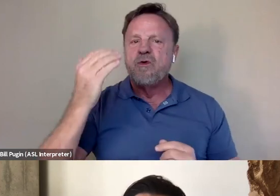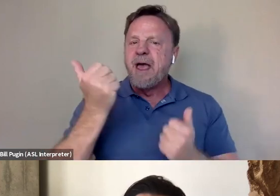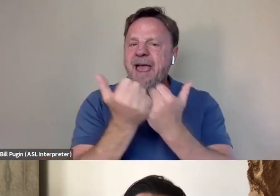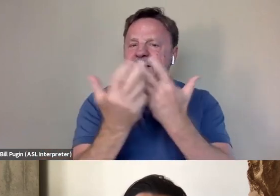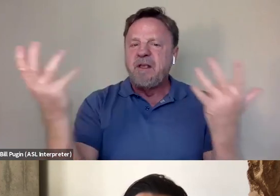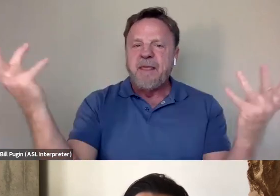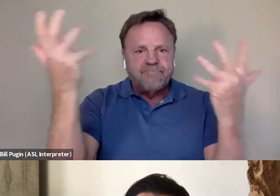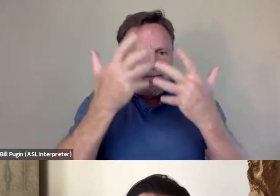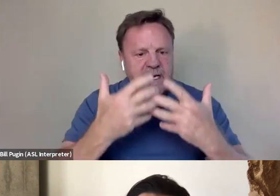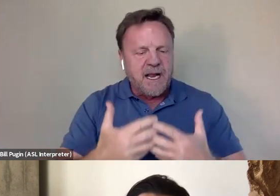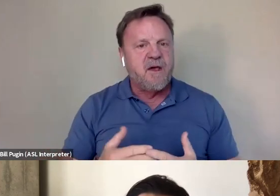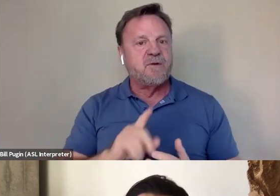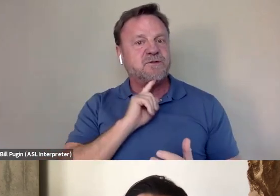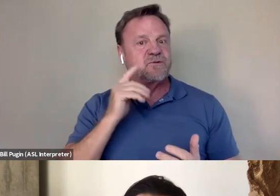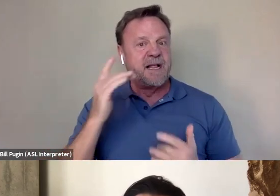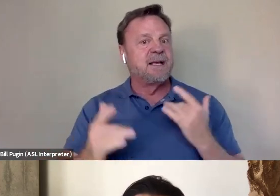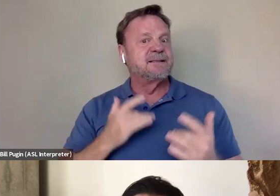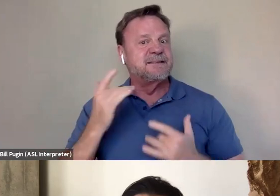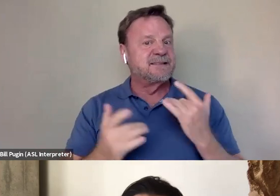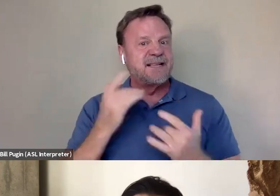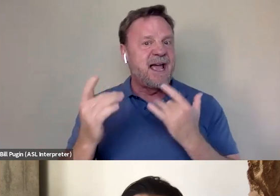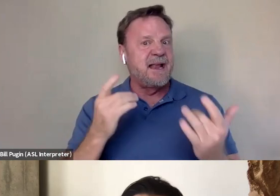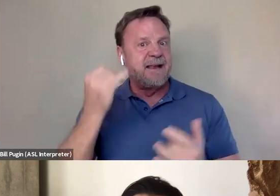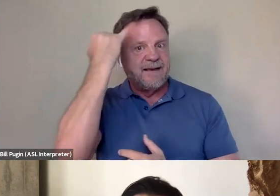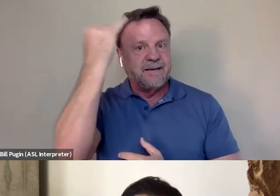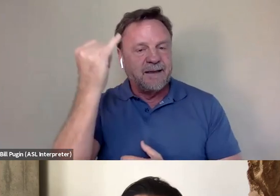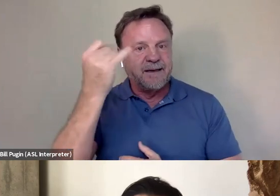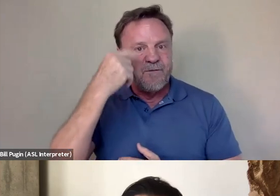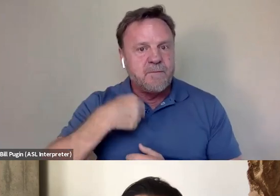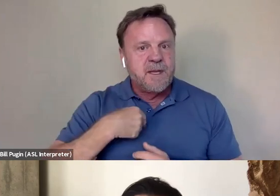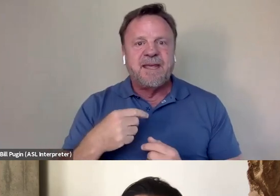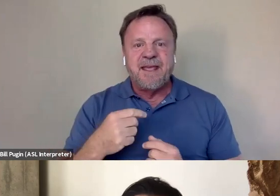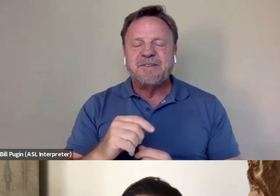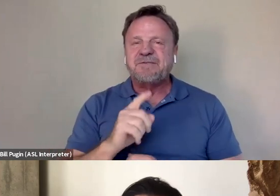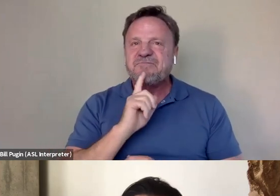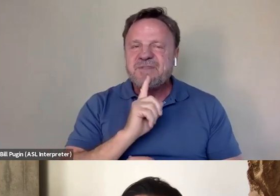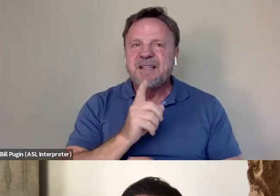was a really exciting proposition. I mean, it was very, very hard film to make,